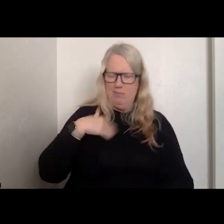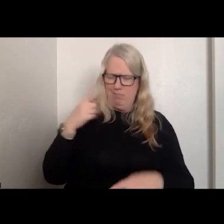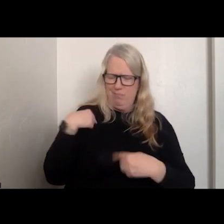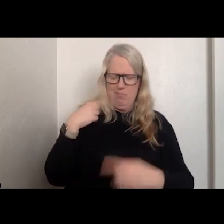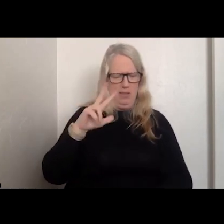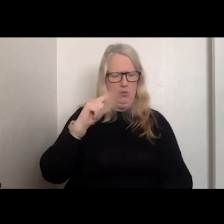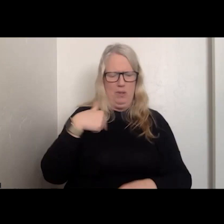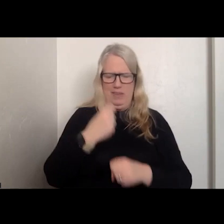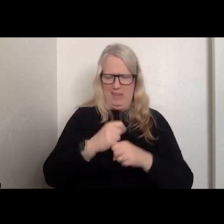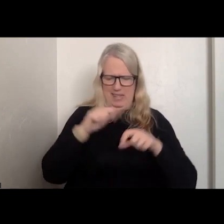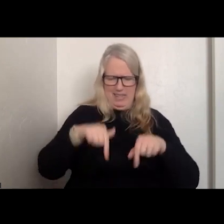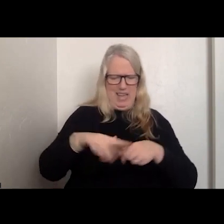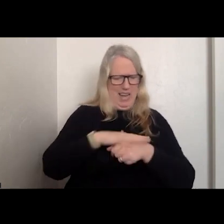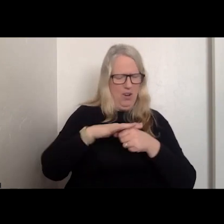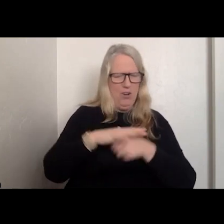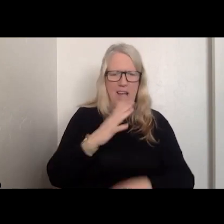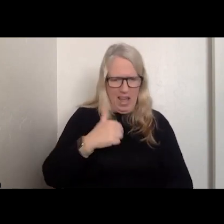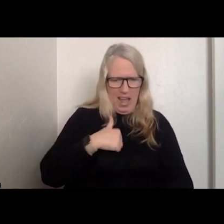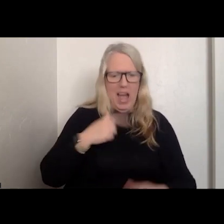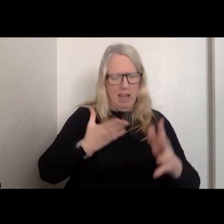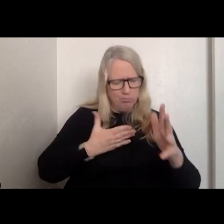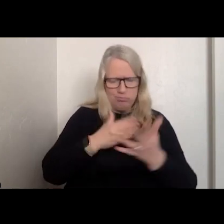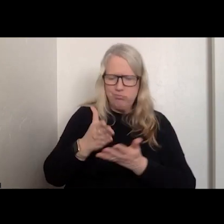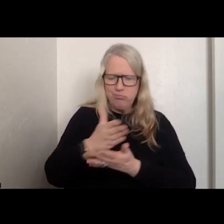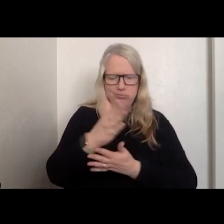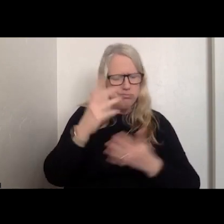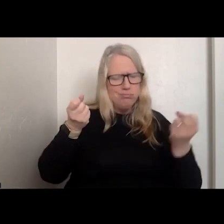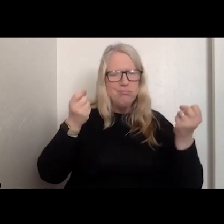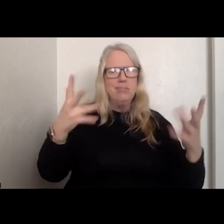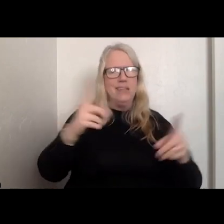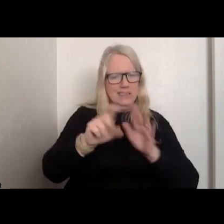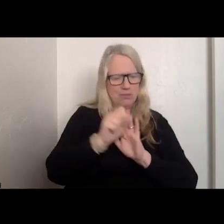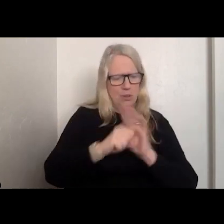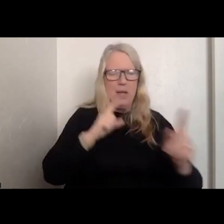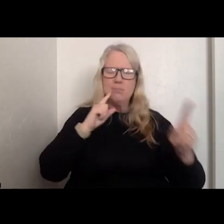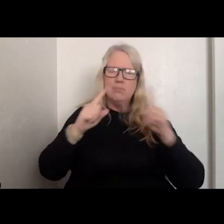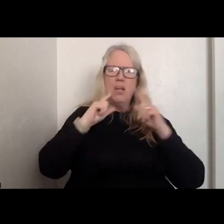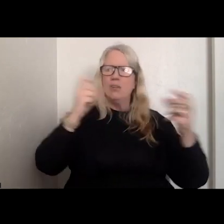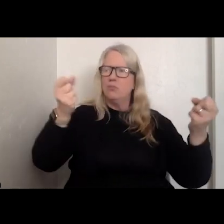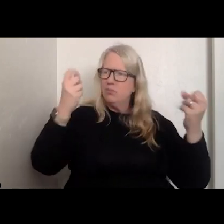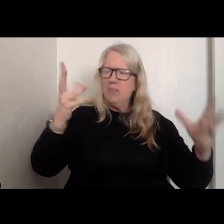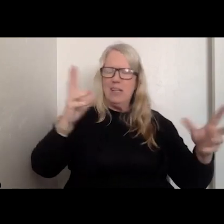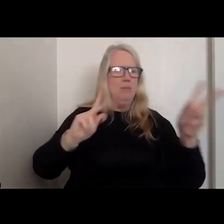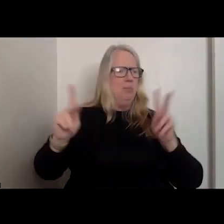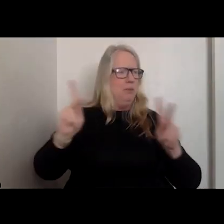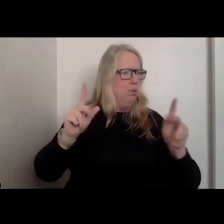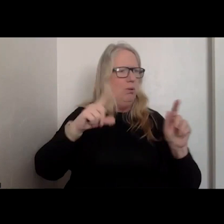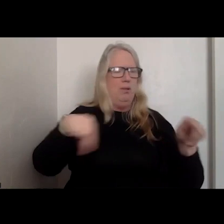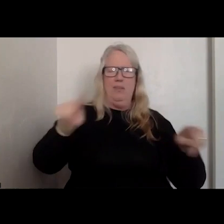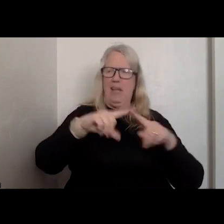I HAVE BEEN IN. I HAVE TALKED TO A LOT OF PEOPLE THAT SUFFER WORSE THAN I HAVE SUFFERED.